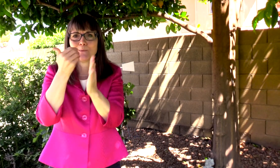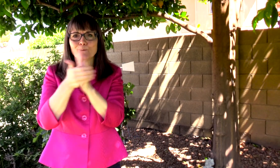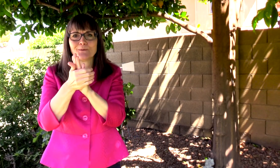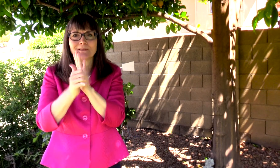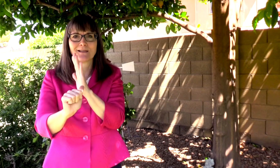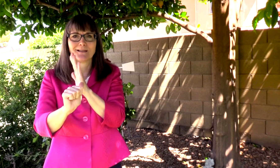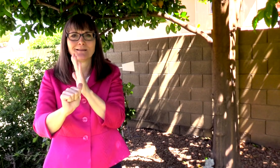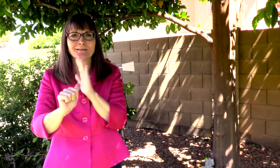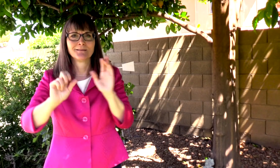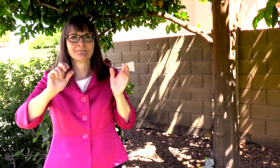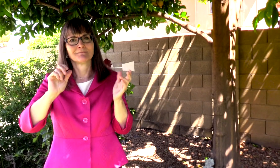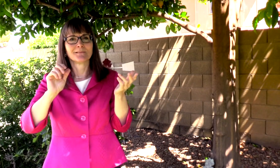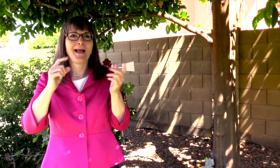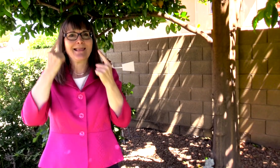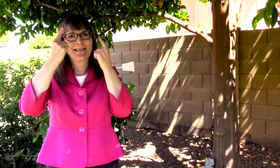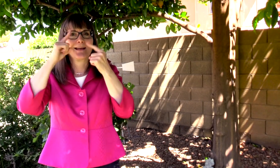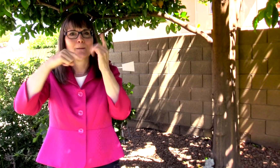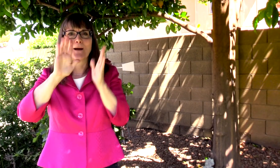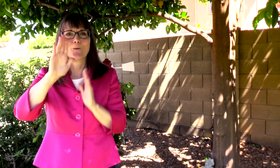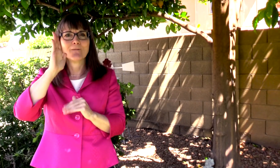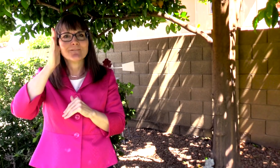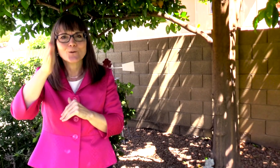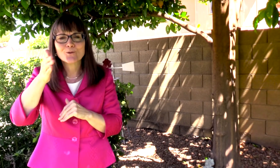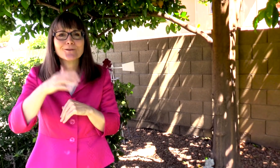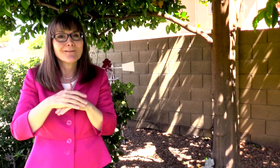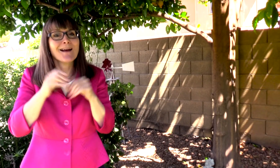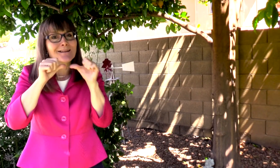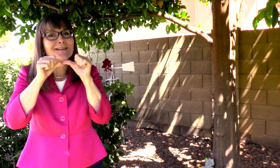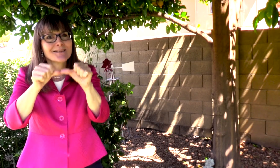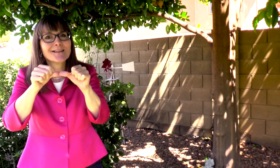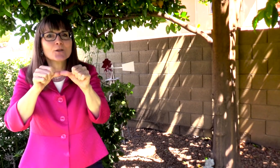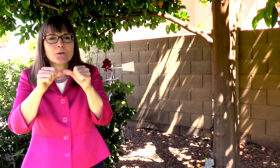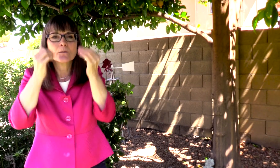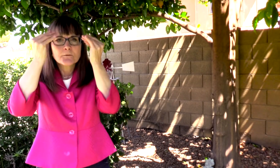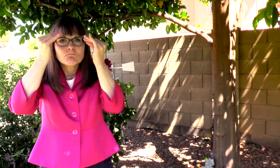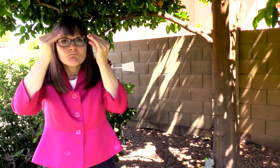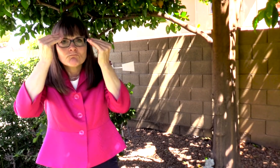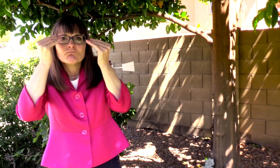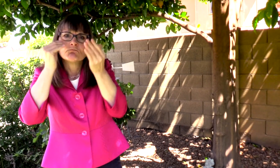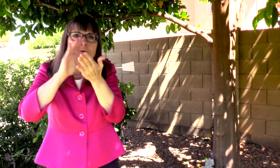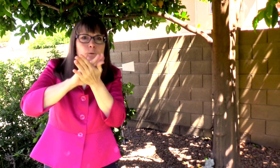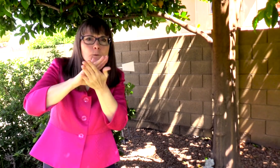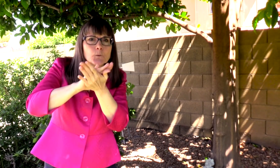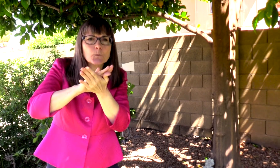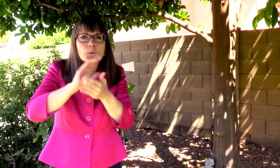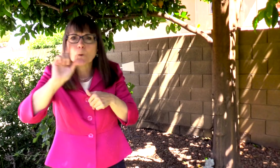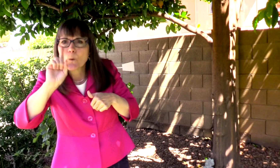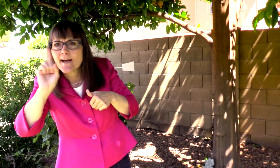A NEW SKILL AND THINK ABOUT YOUR FUTURE. CONTINUE TO THINK ABOUT SCHOOL